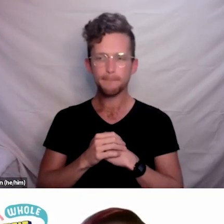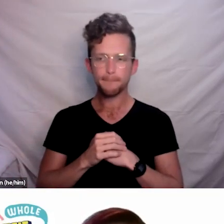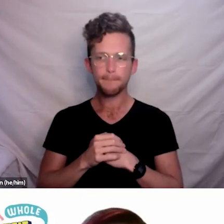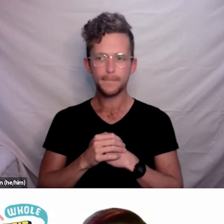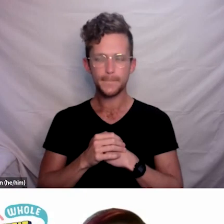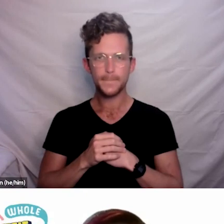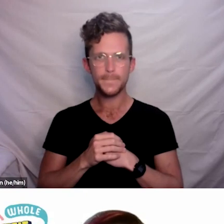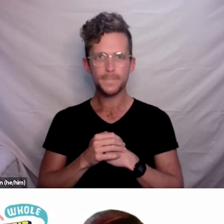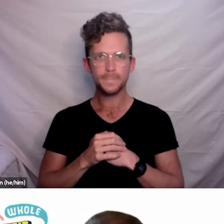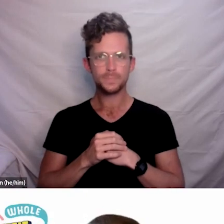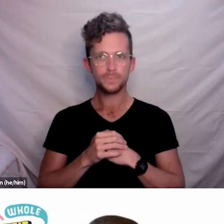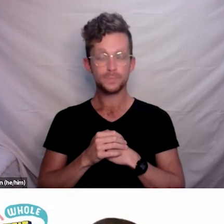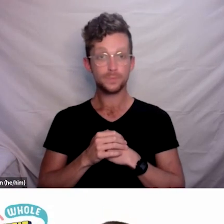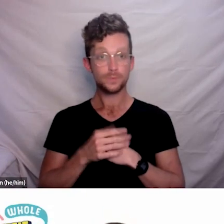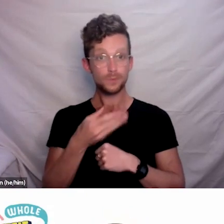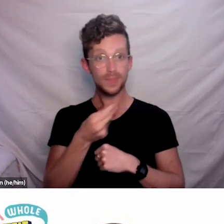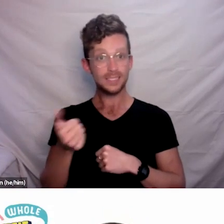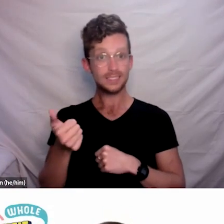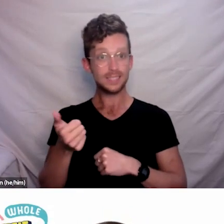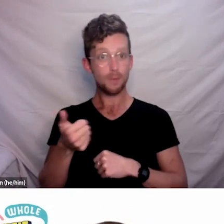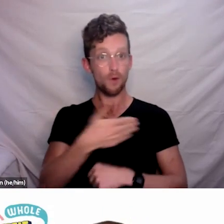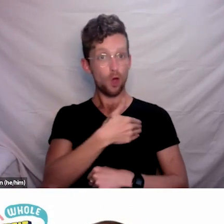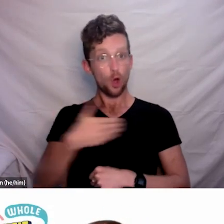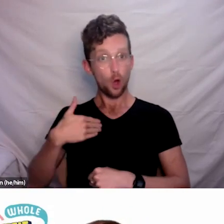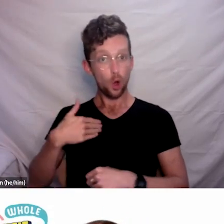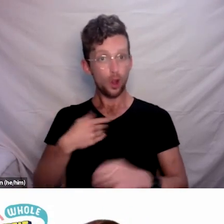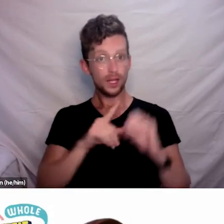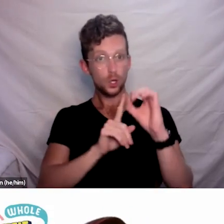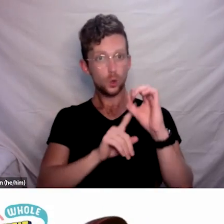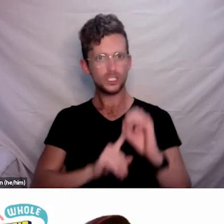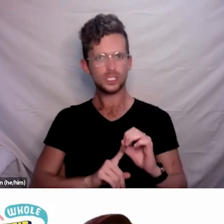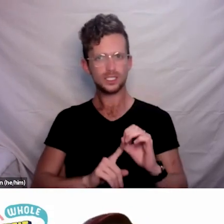So some of the questions that we have, the first one that I have here